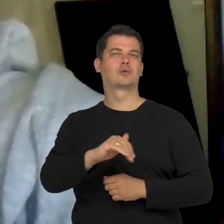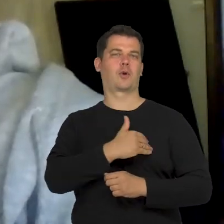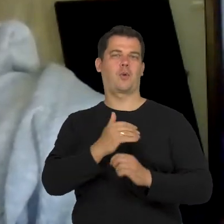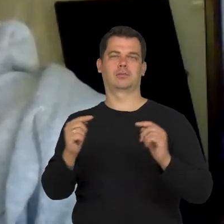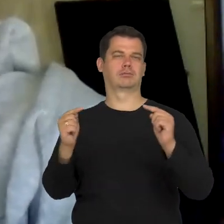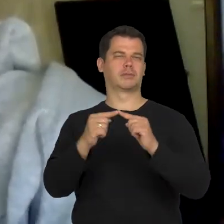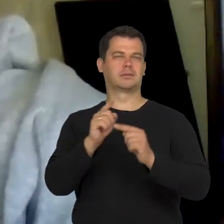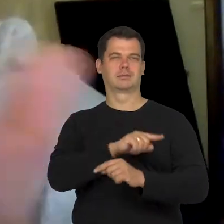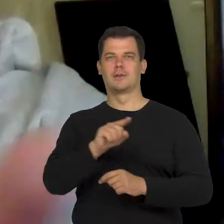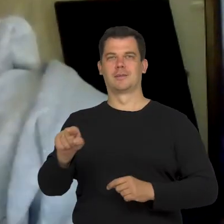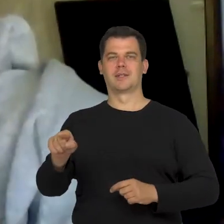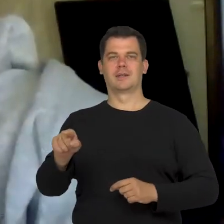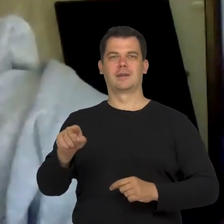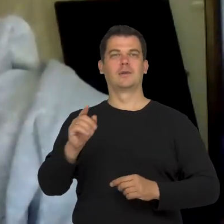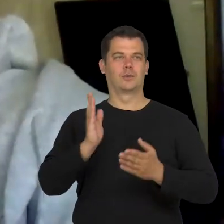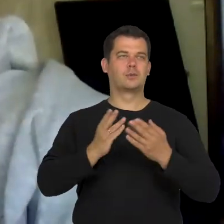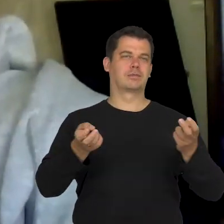where such integrated classes were created.